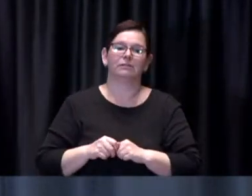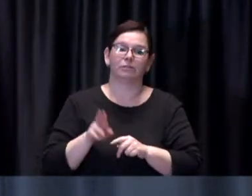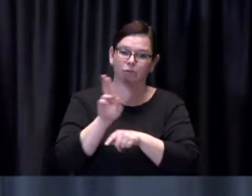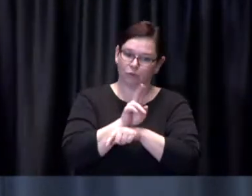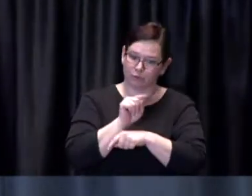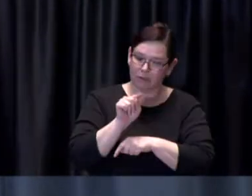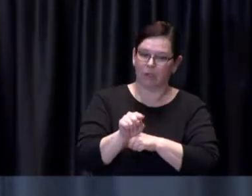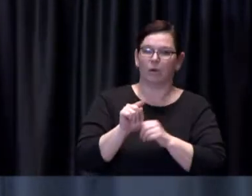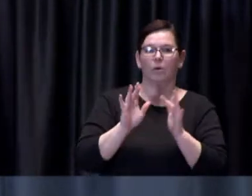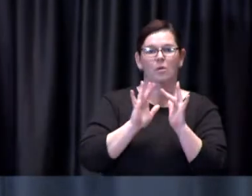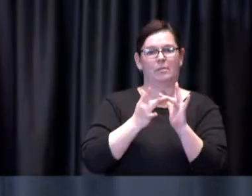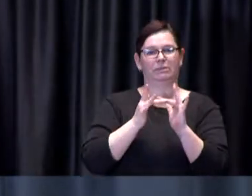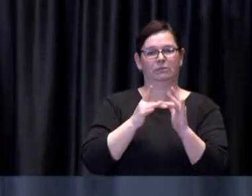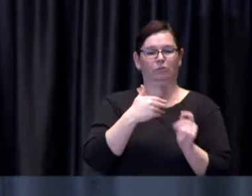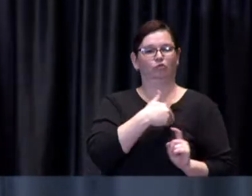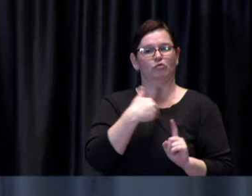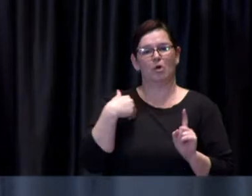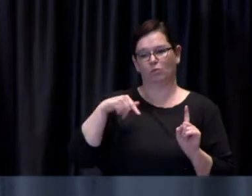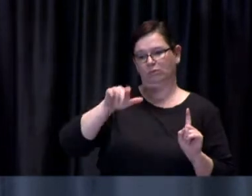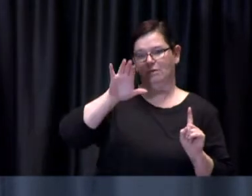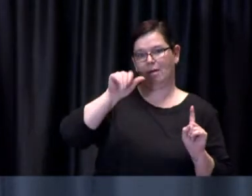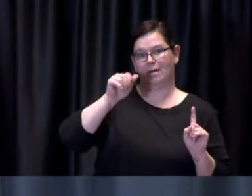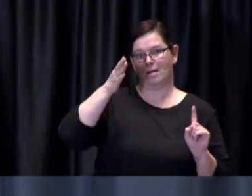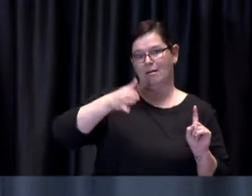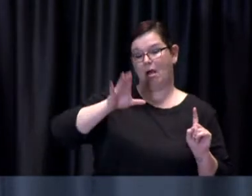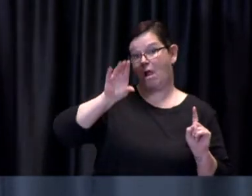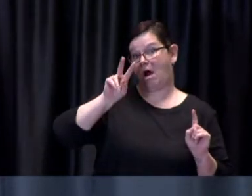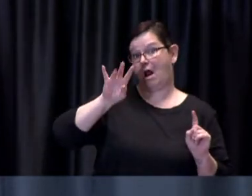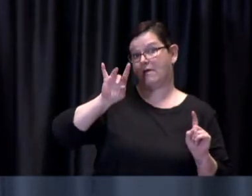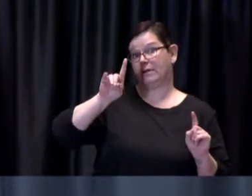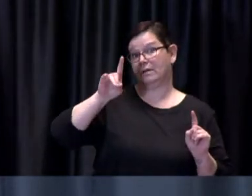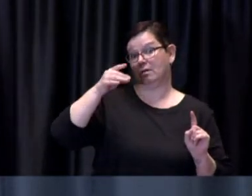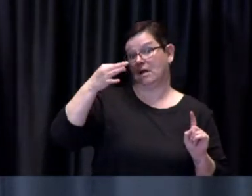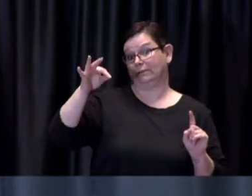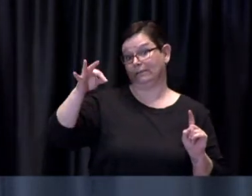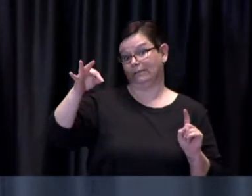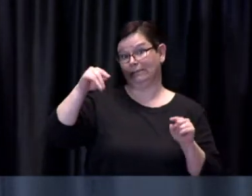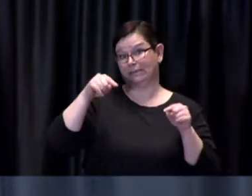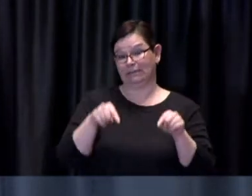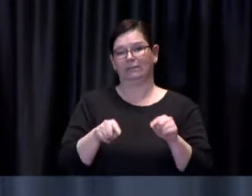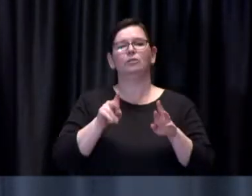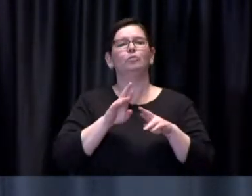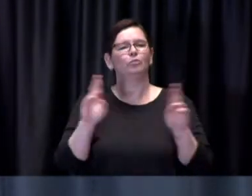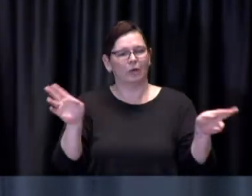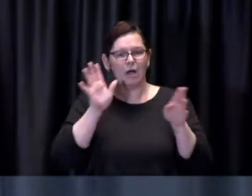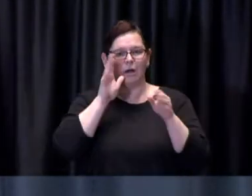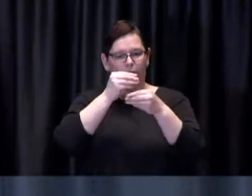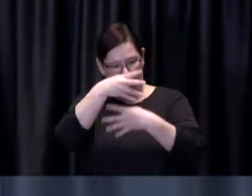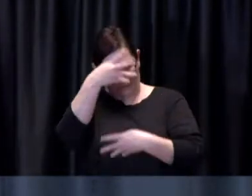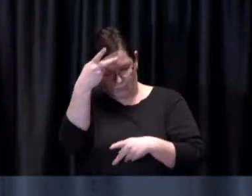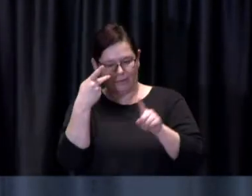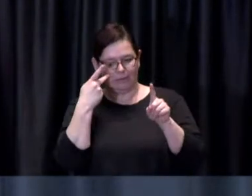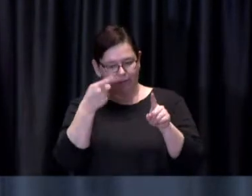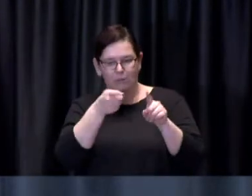for the most up-to-date information on immunizations in Toronto. I will now invite Dr. de Villa to provide her update.